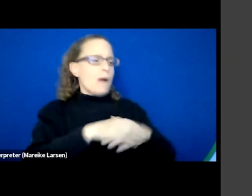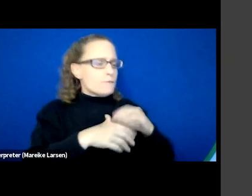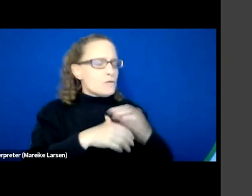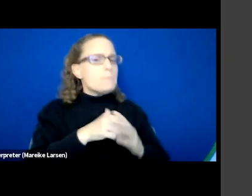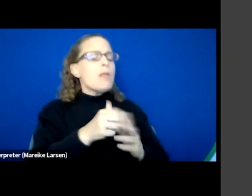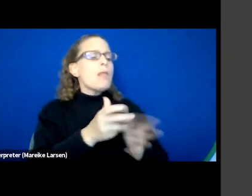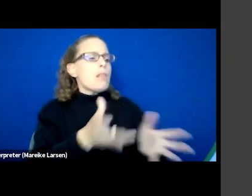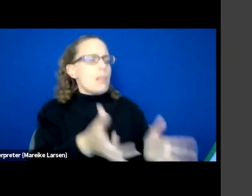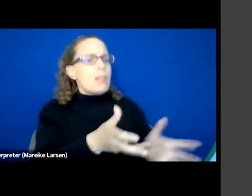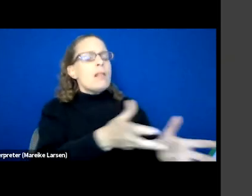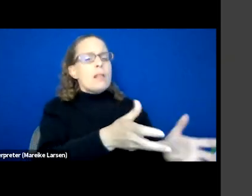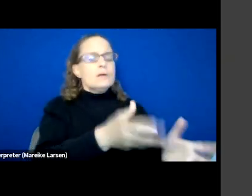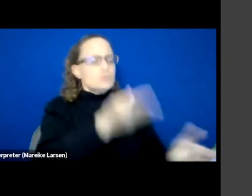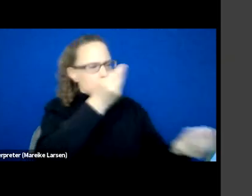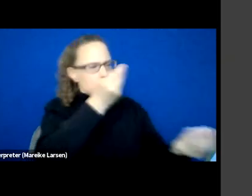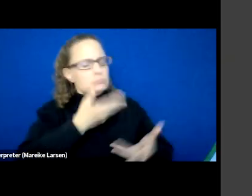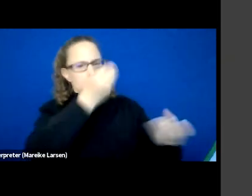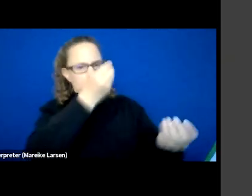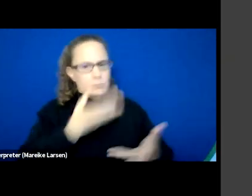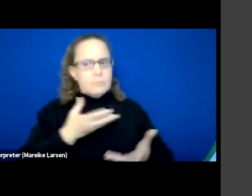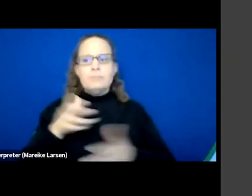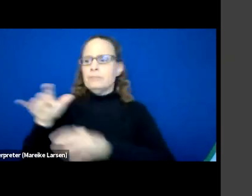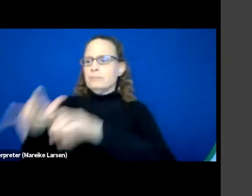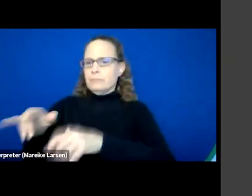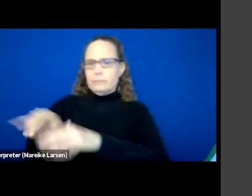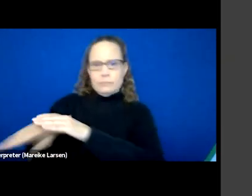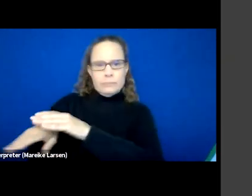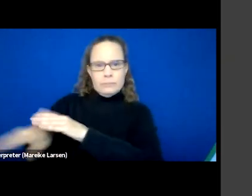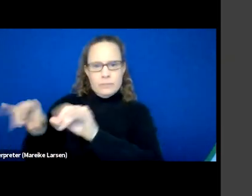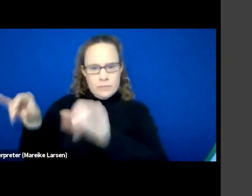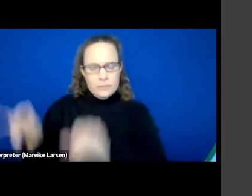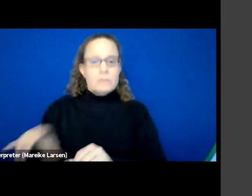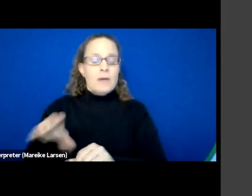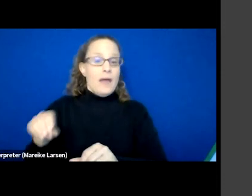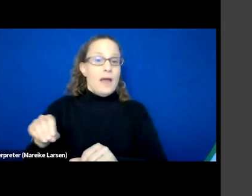So we can actually call the data information into the system and as well as our documentation for intake.